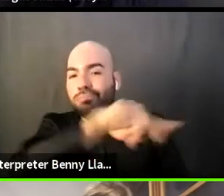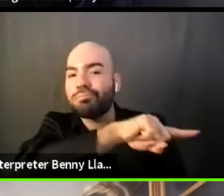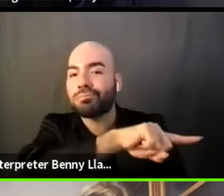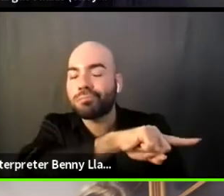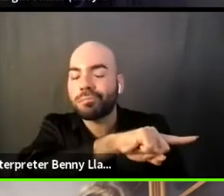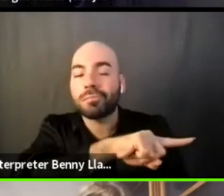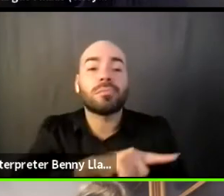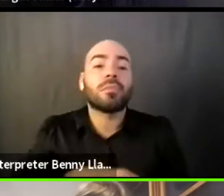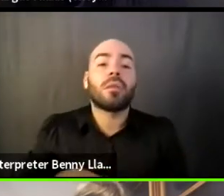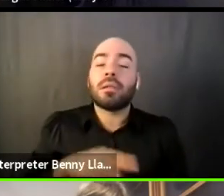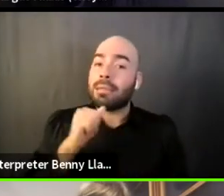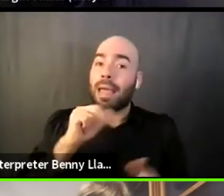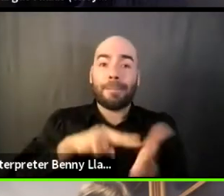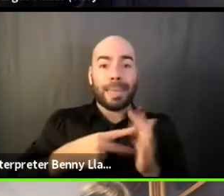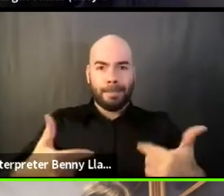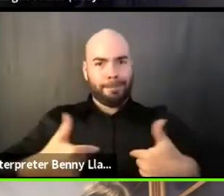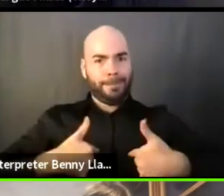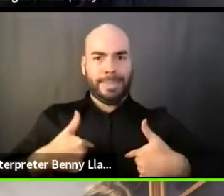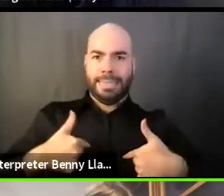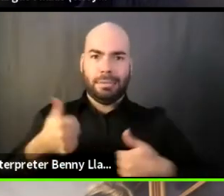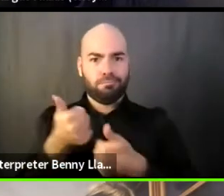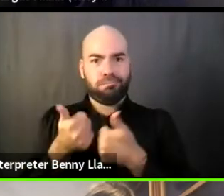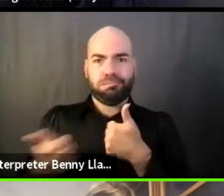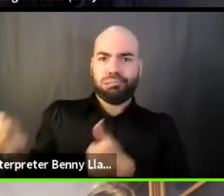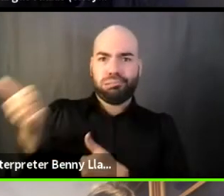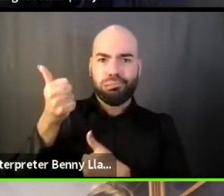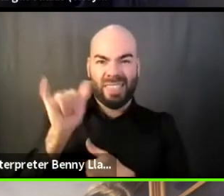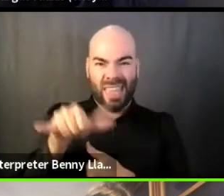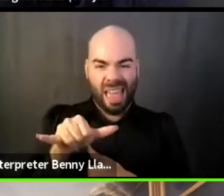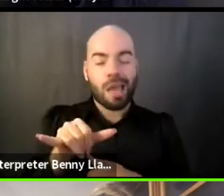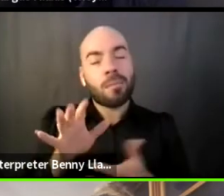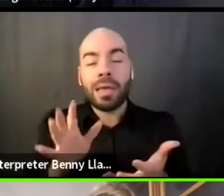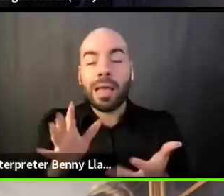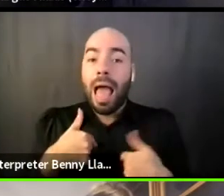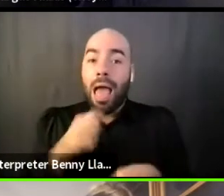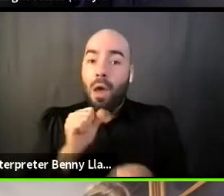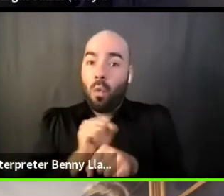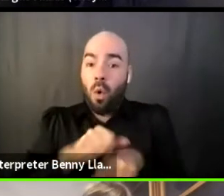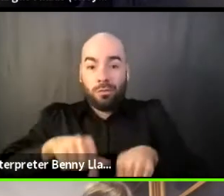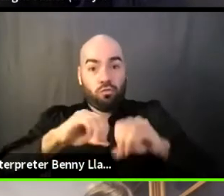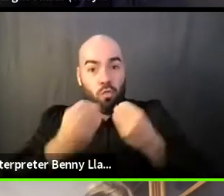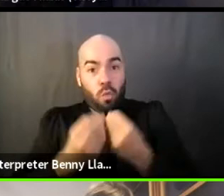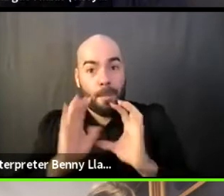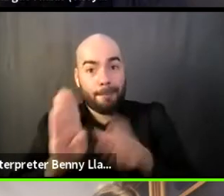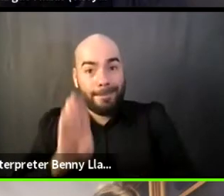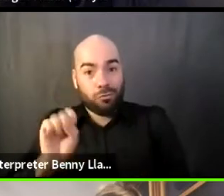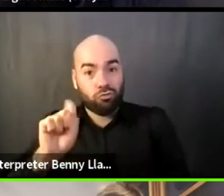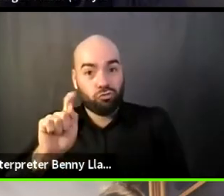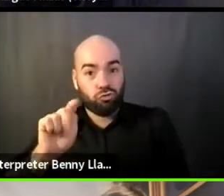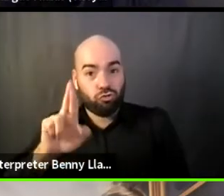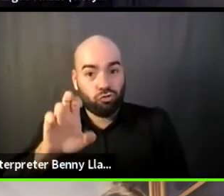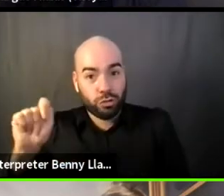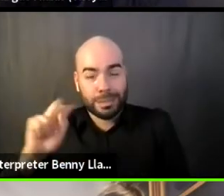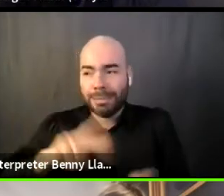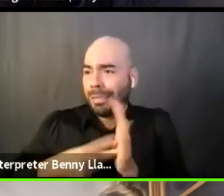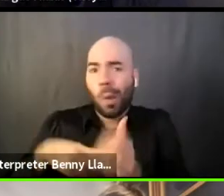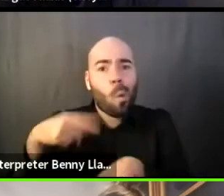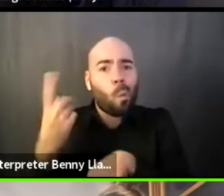as long as I'm with this organization, at least, that's all I can speak for, this is not a one-off event. This is an ongoing relationship